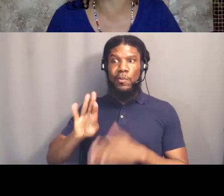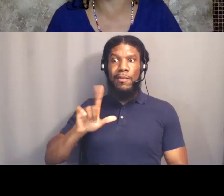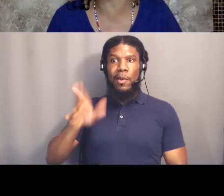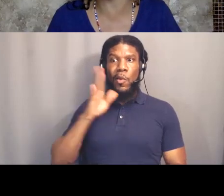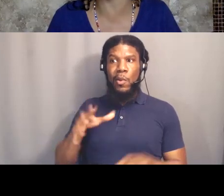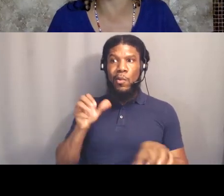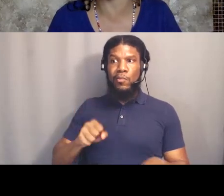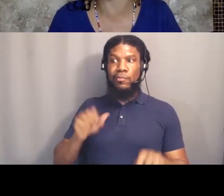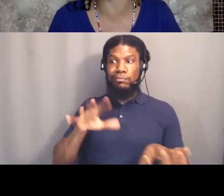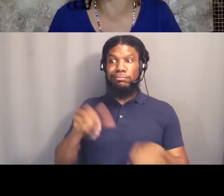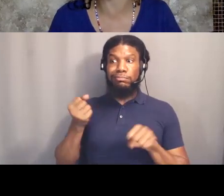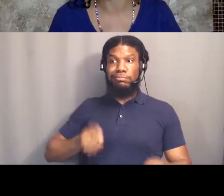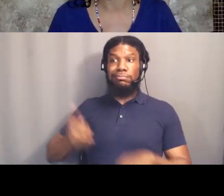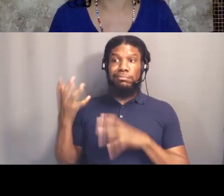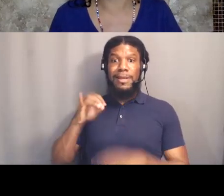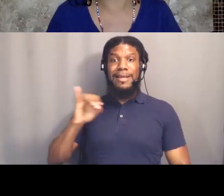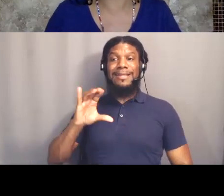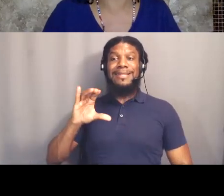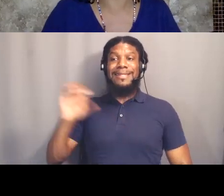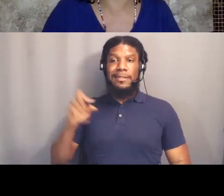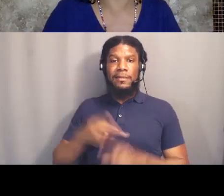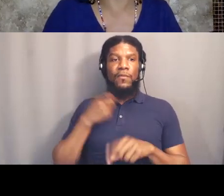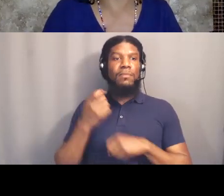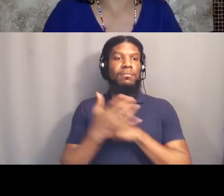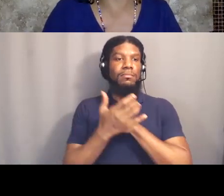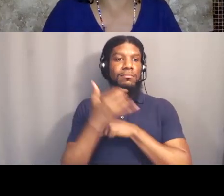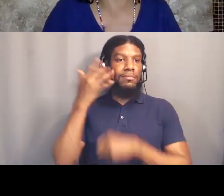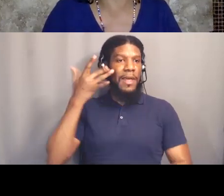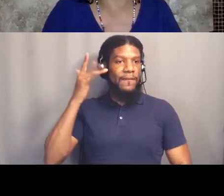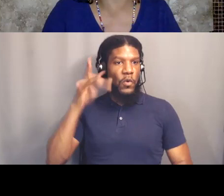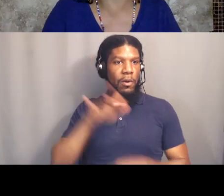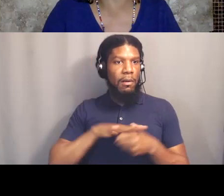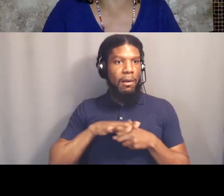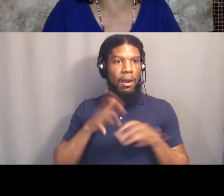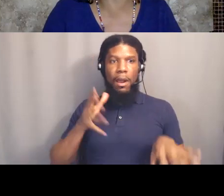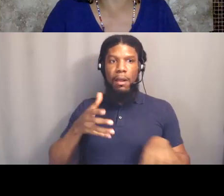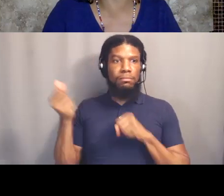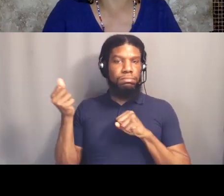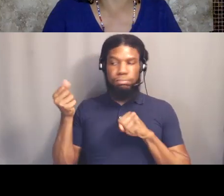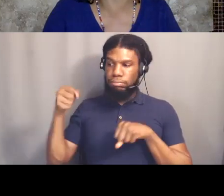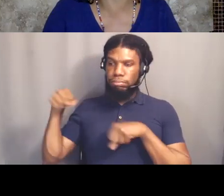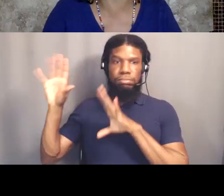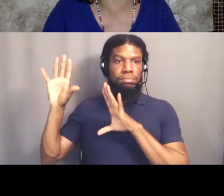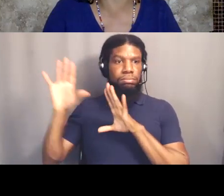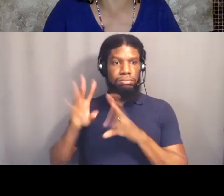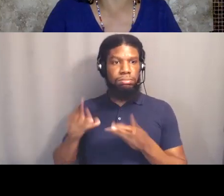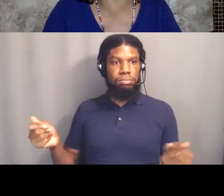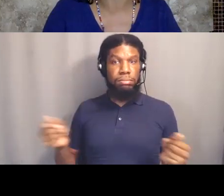get ICE out of California. So if you believe in removing ICE, please advocate around that bill.